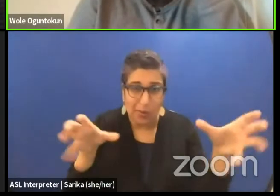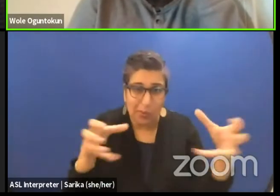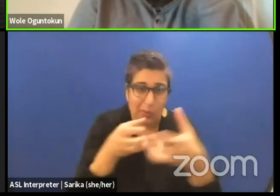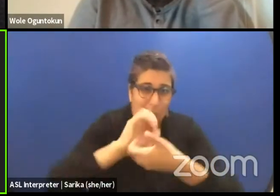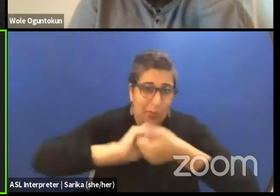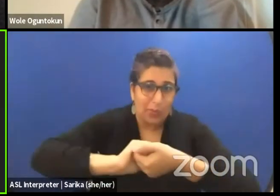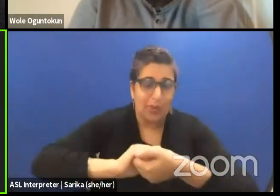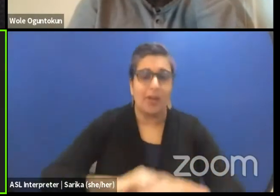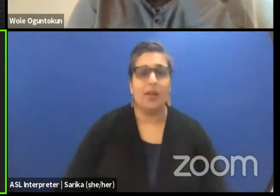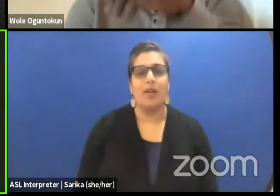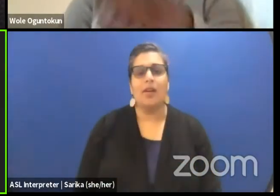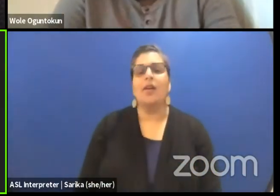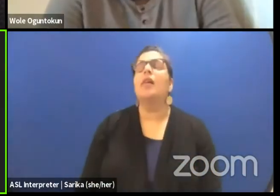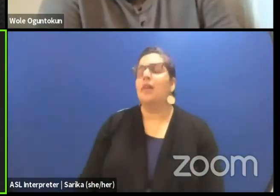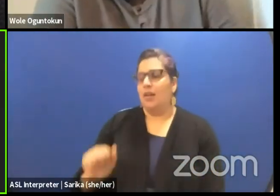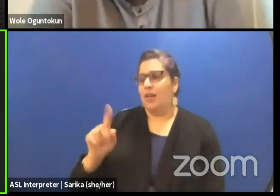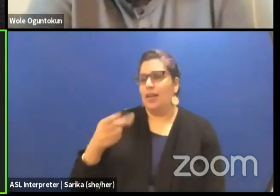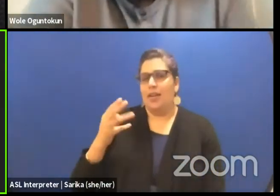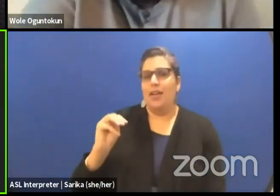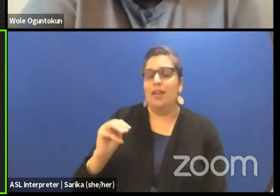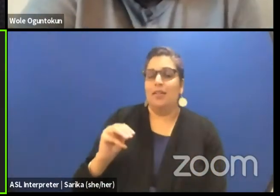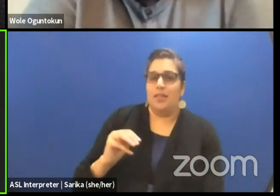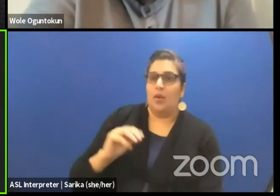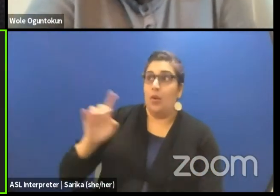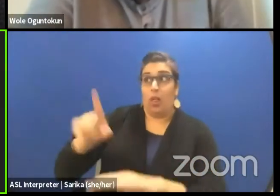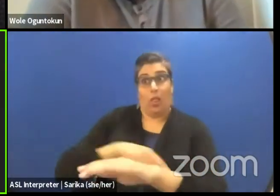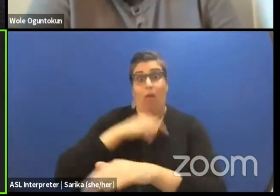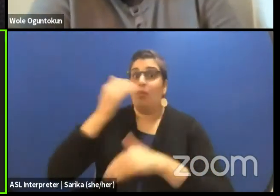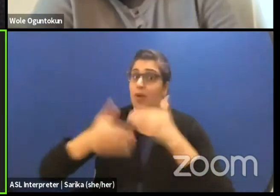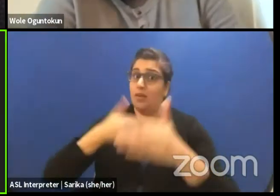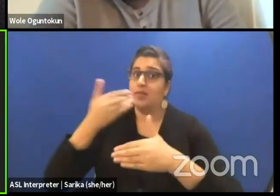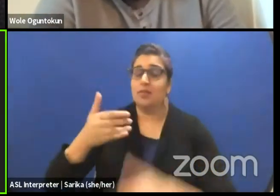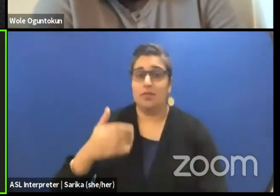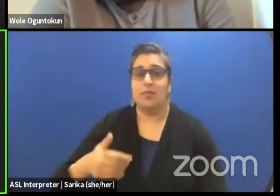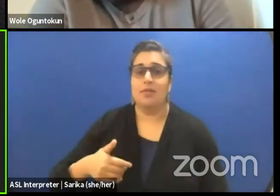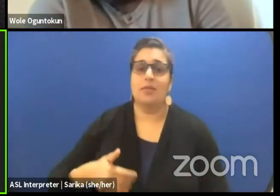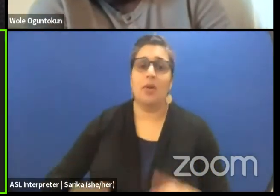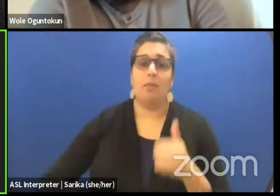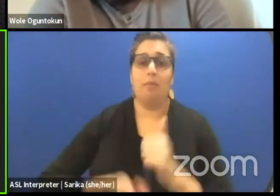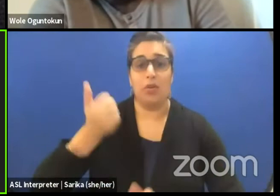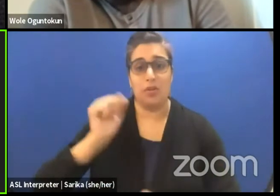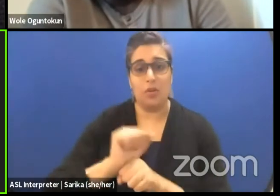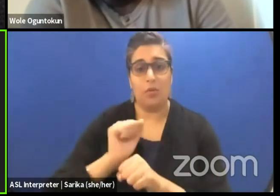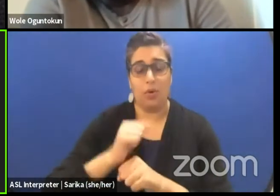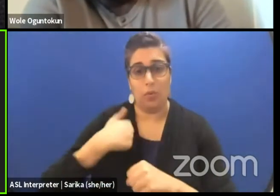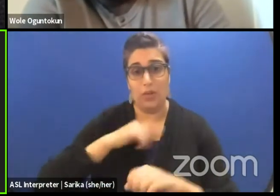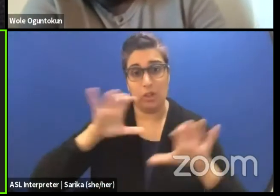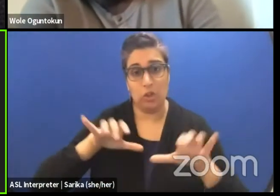Well, it was a very long process and in general, most of the work we do takes a very long while.